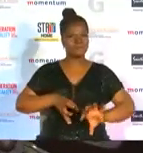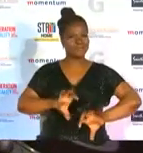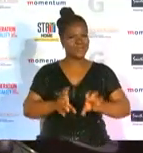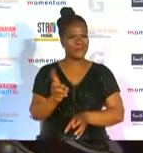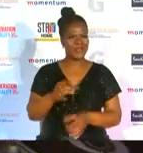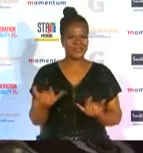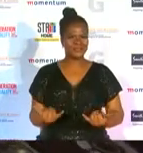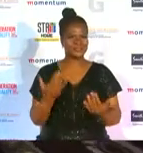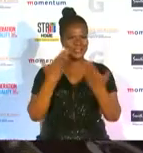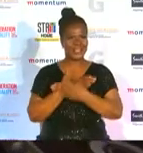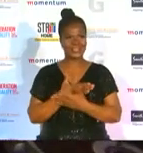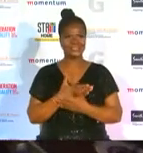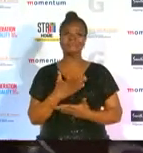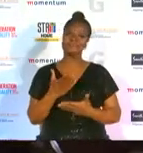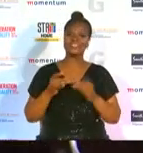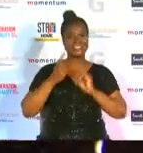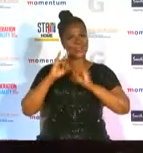celebrating women in sports it's absolutely amazing